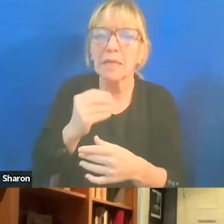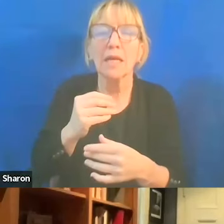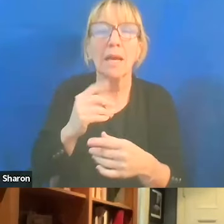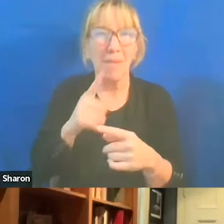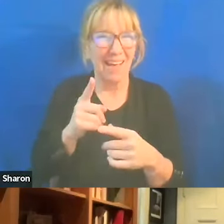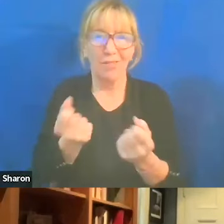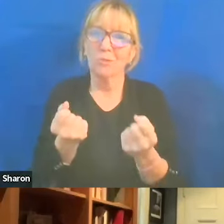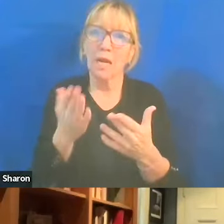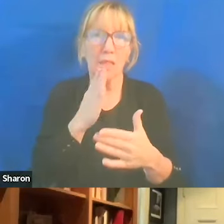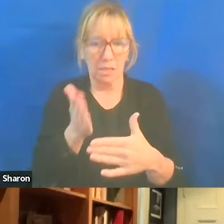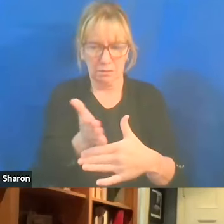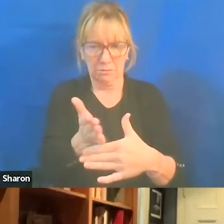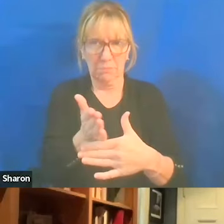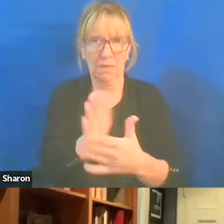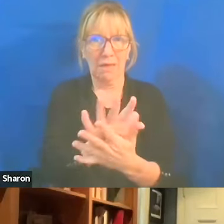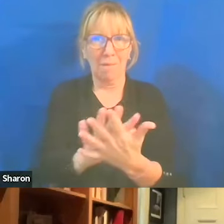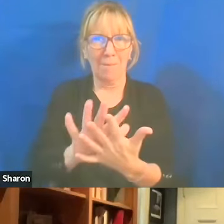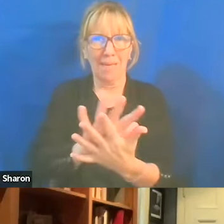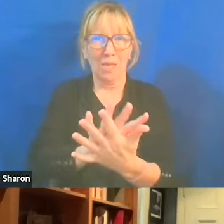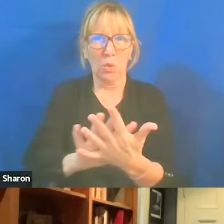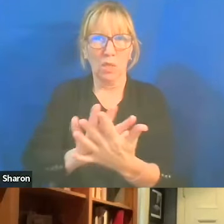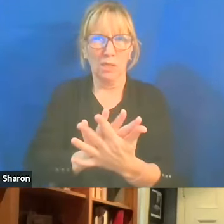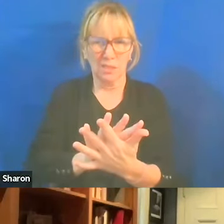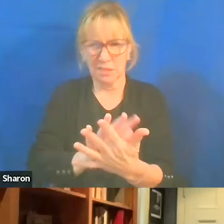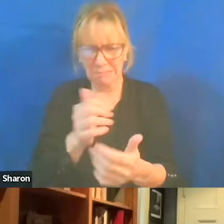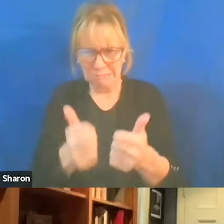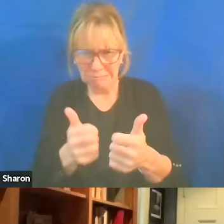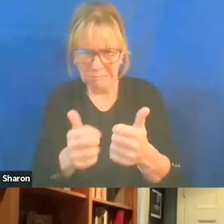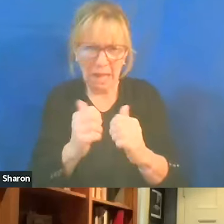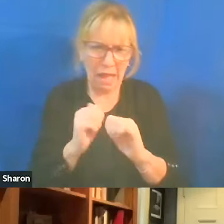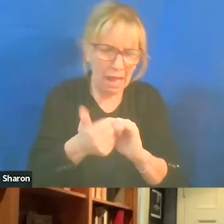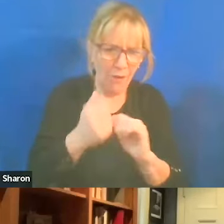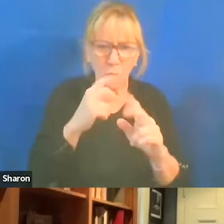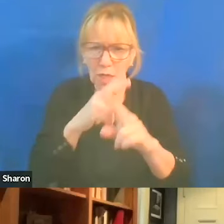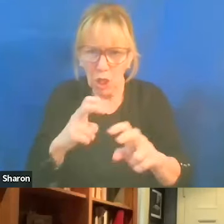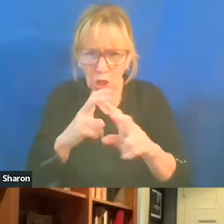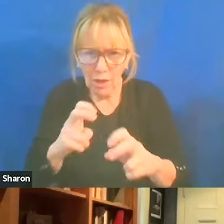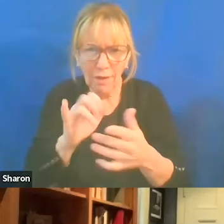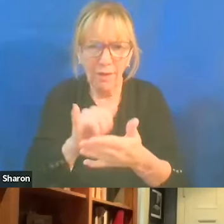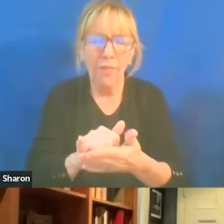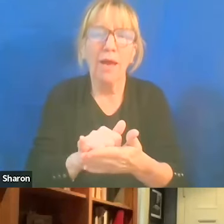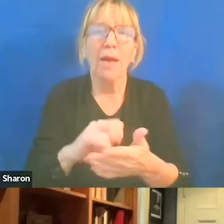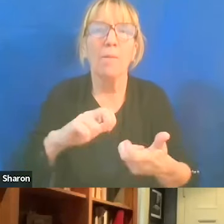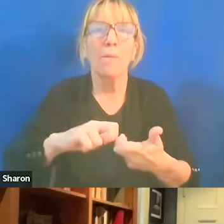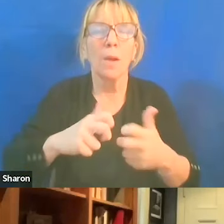And I think to the extent that we say, okay, how do we look at this problem,